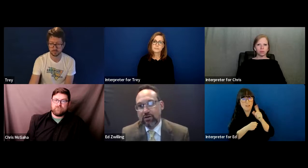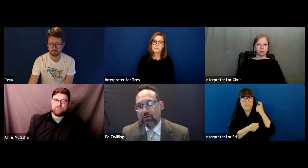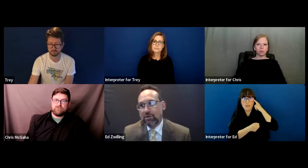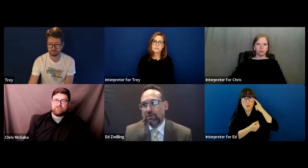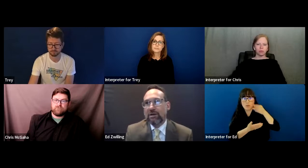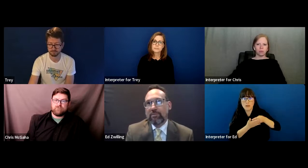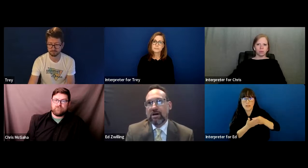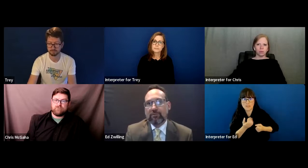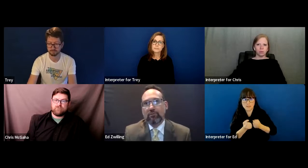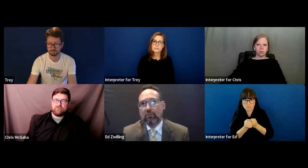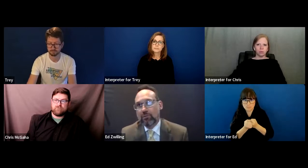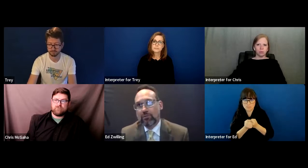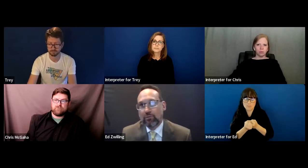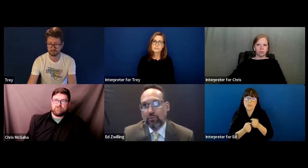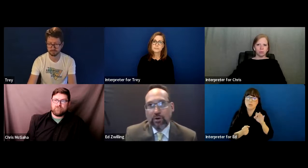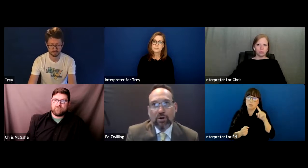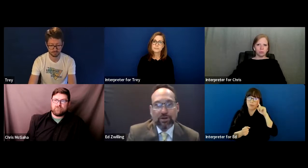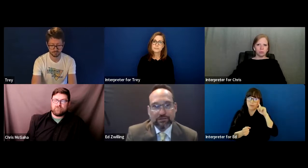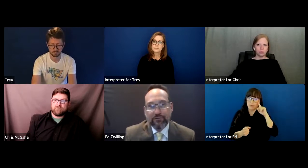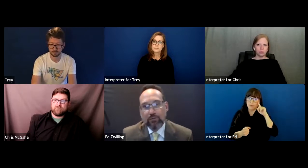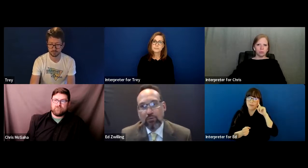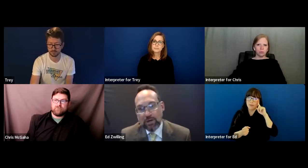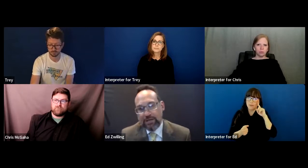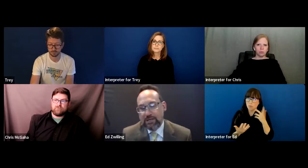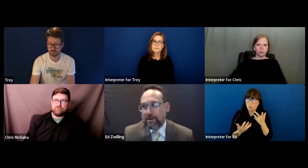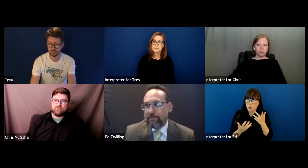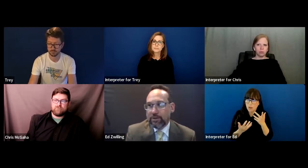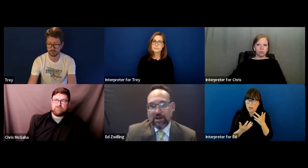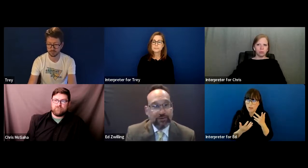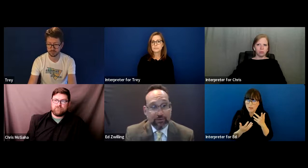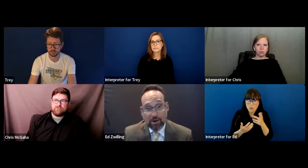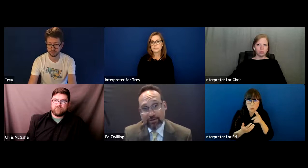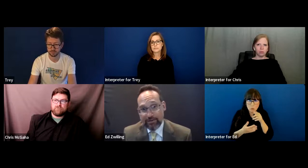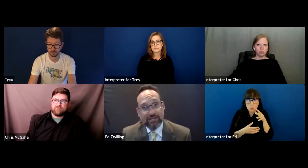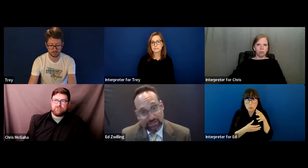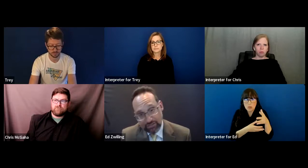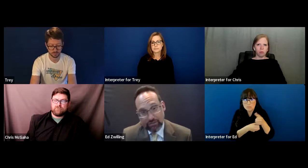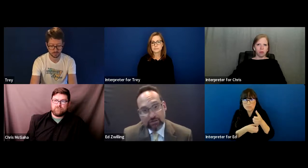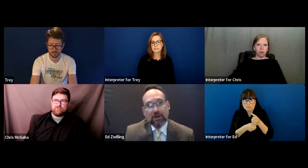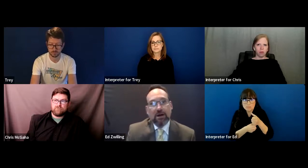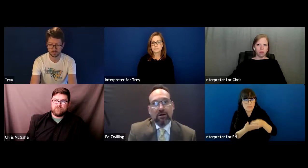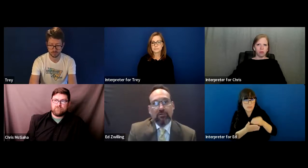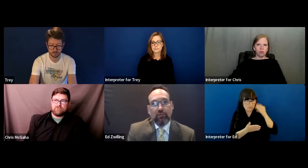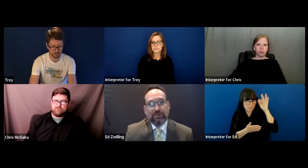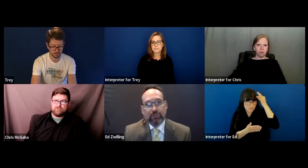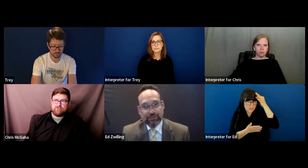So when you think about what all gets federal money, you have the Department of Education,